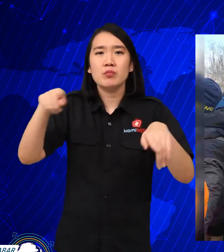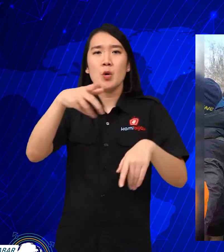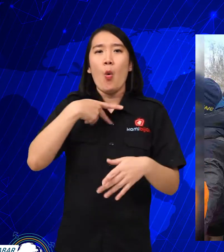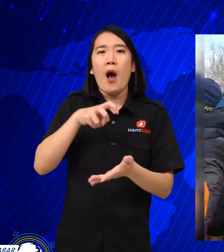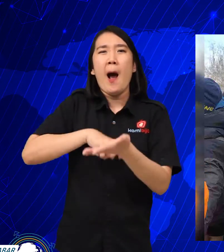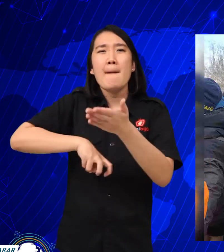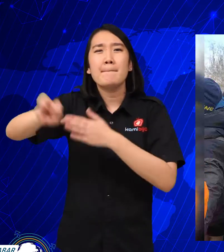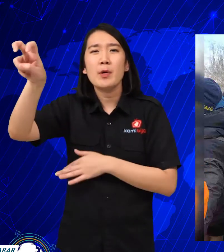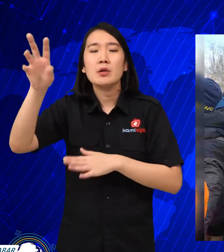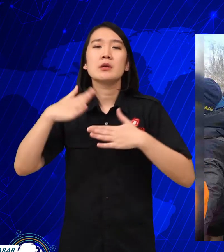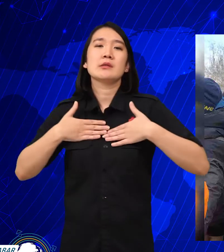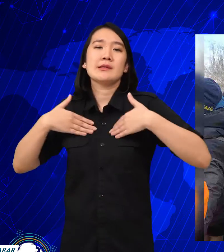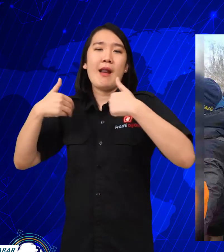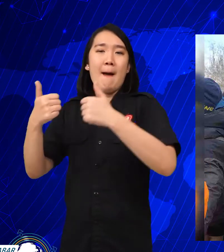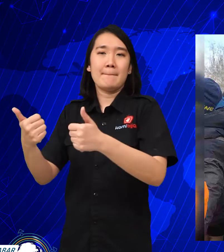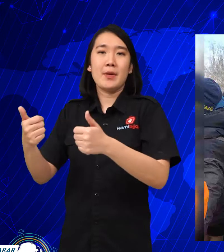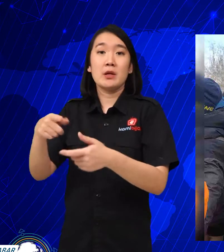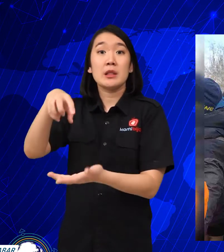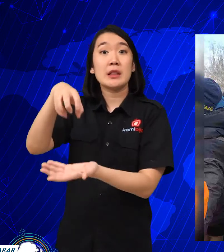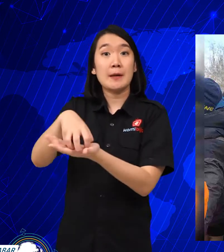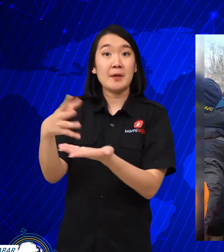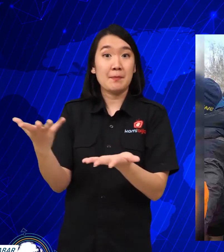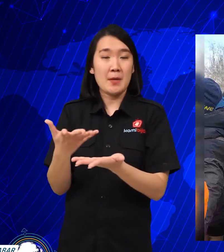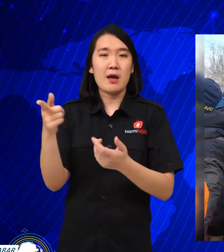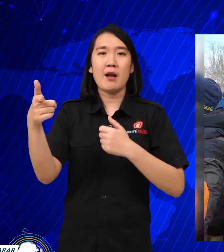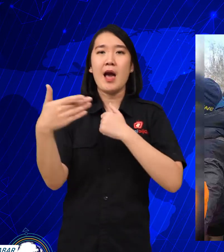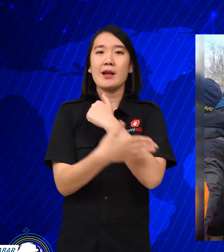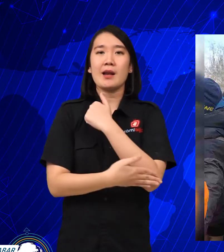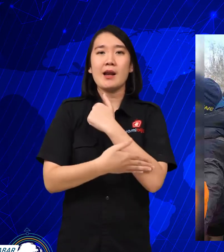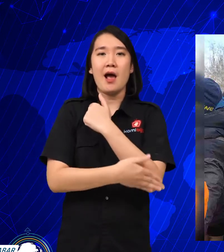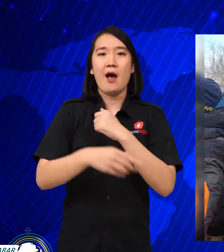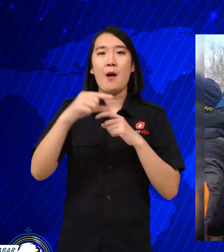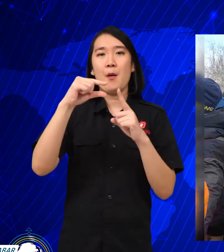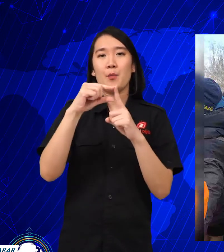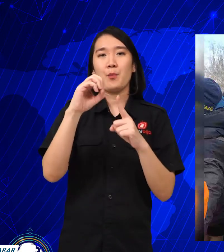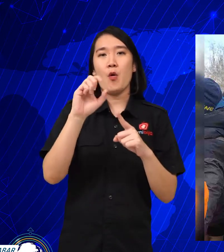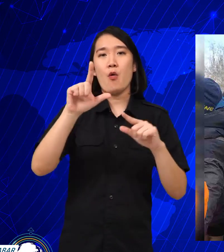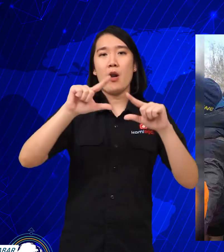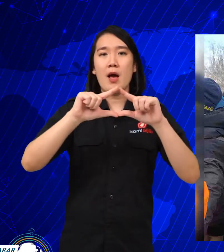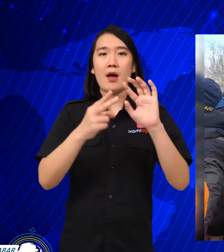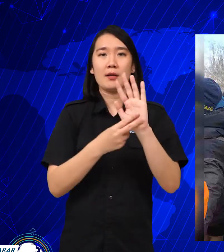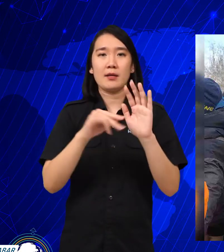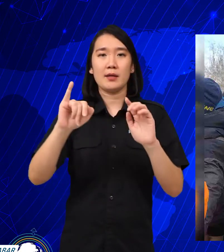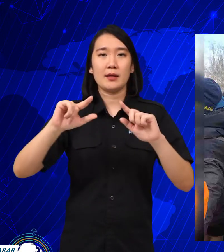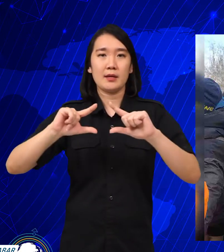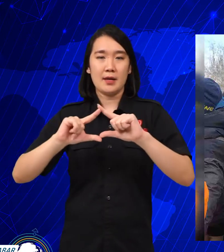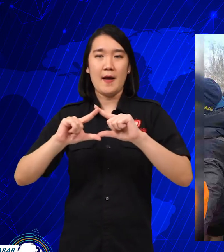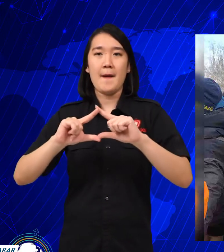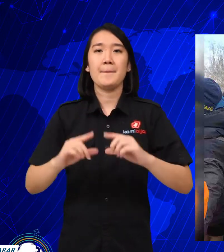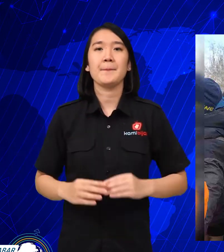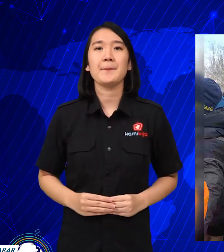want to flee to Poland